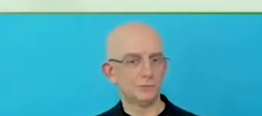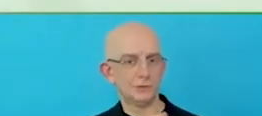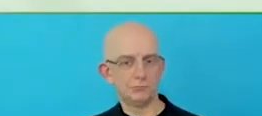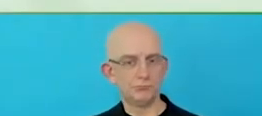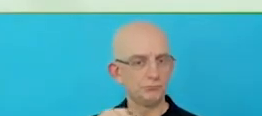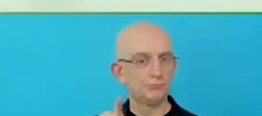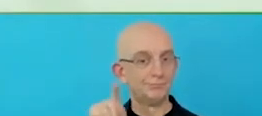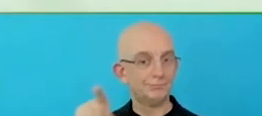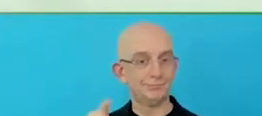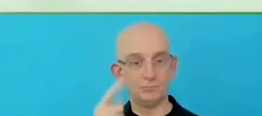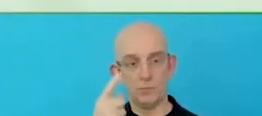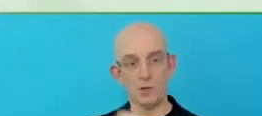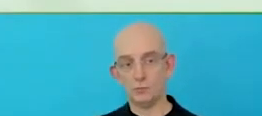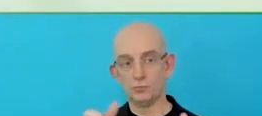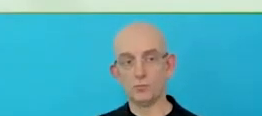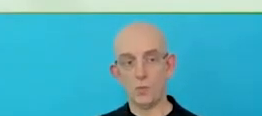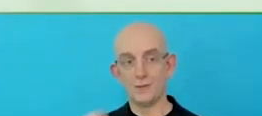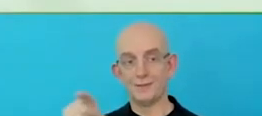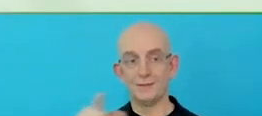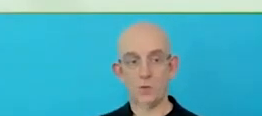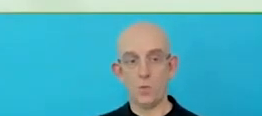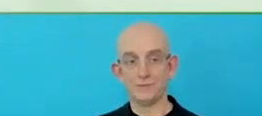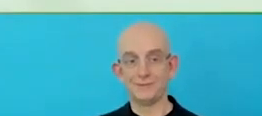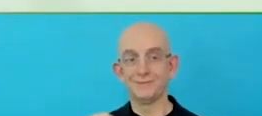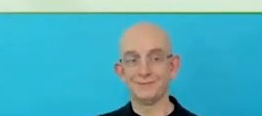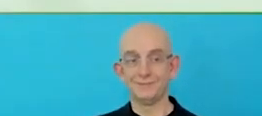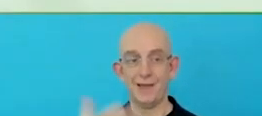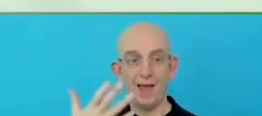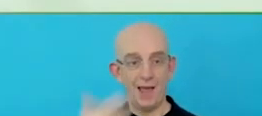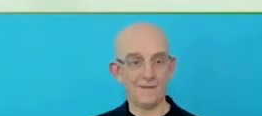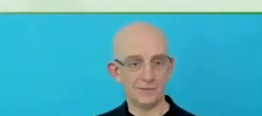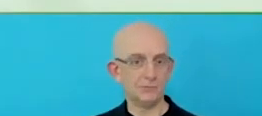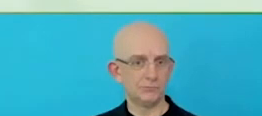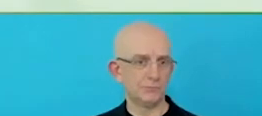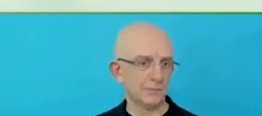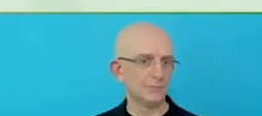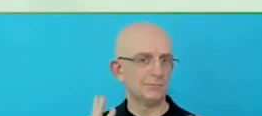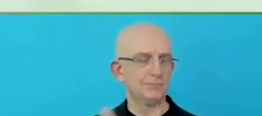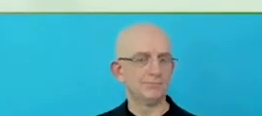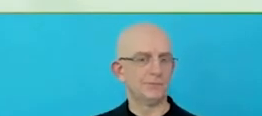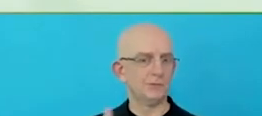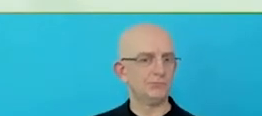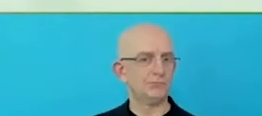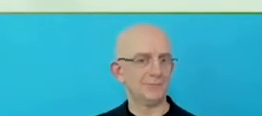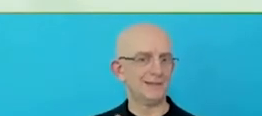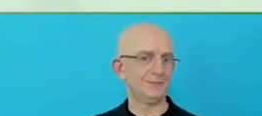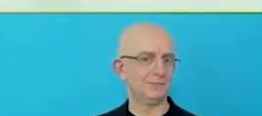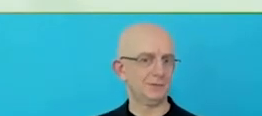We will be doing a terrible job of a fireside chat about accessible packaging and we did not talk about accessible packaging.